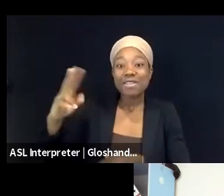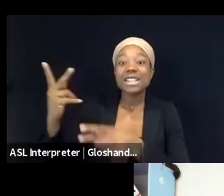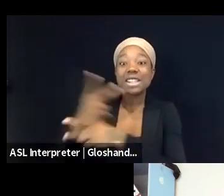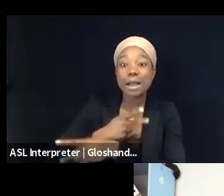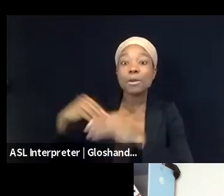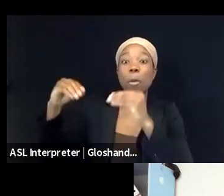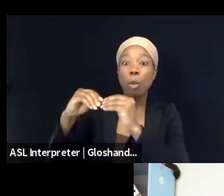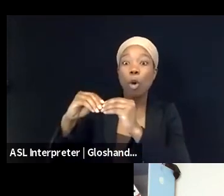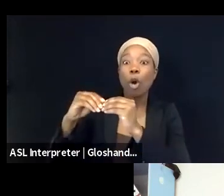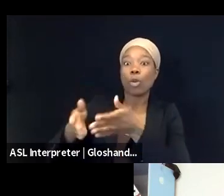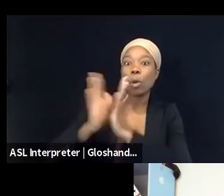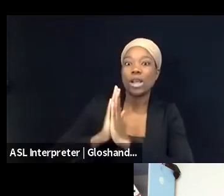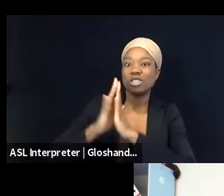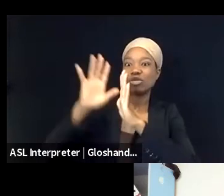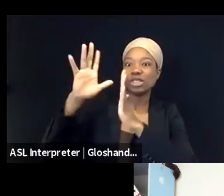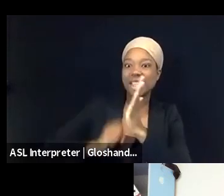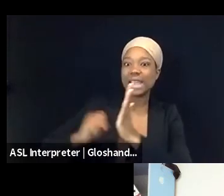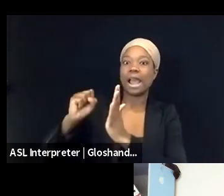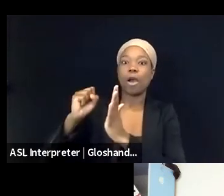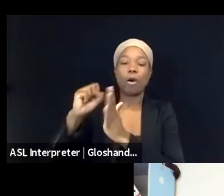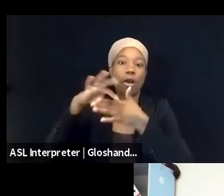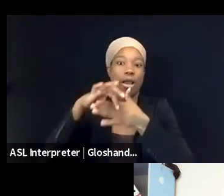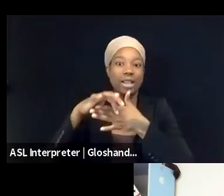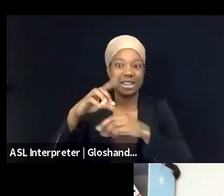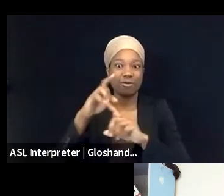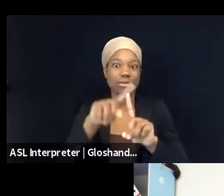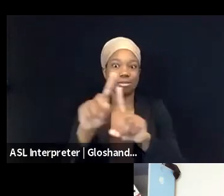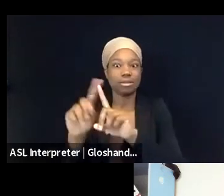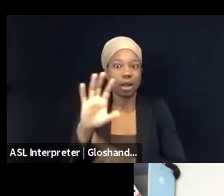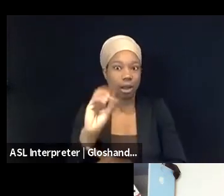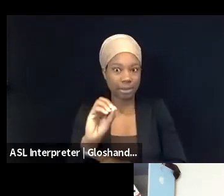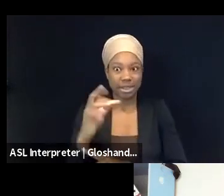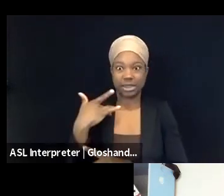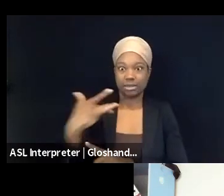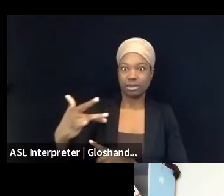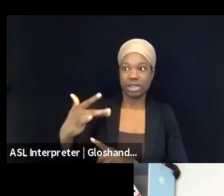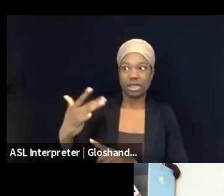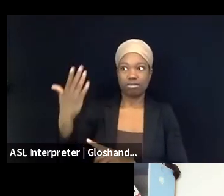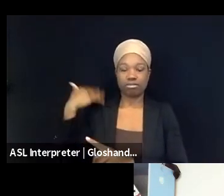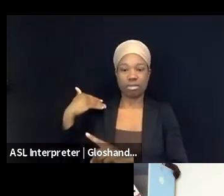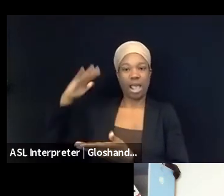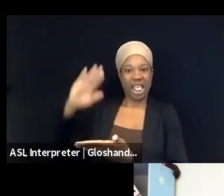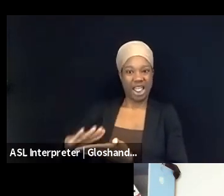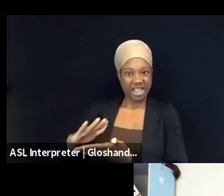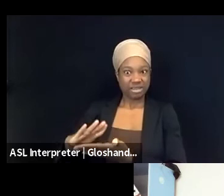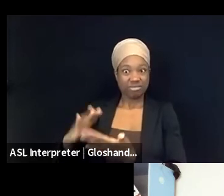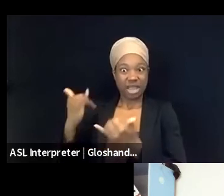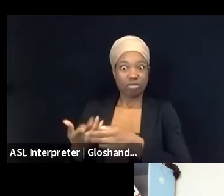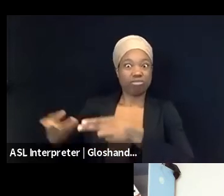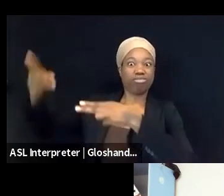from the companies than what they are usually doing, and to understand that the Israeli Cyber Unit